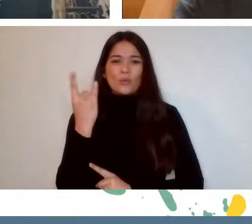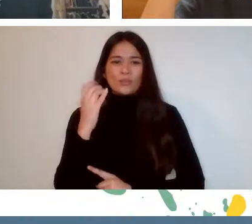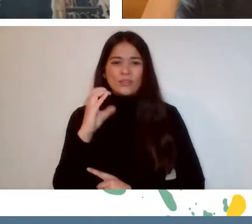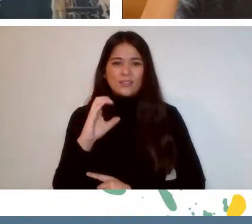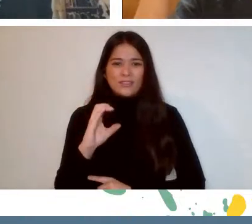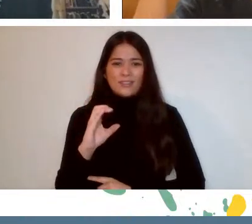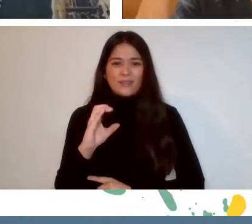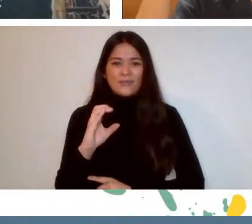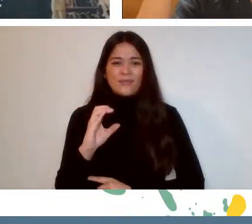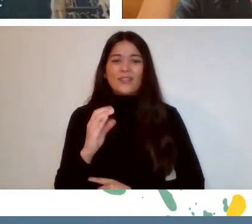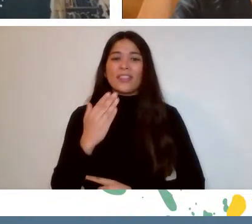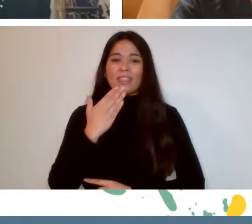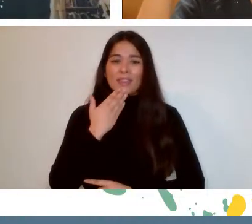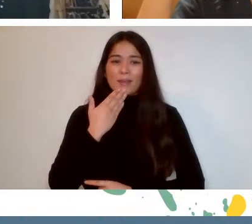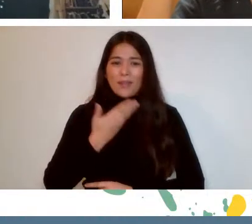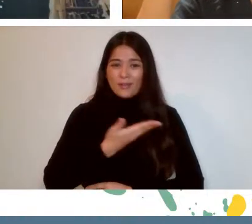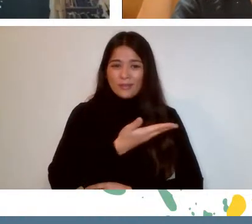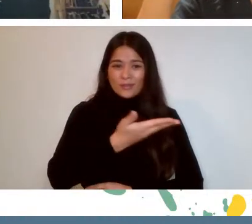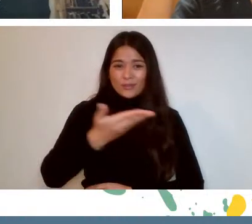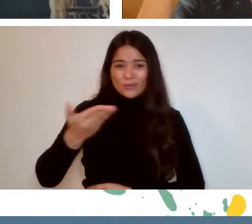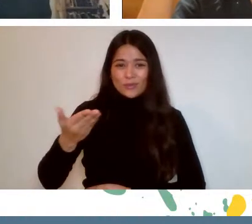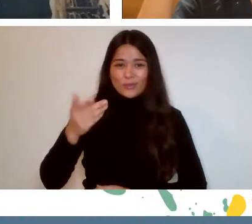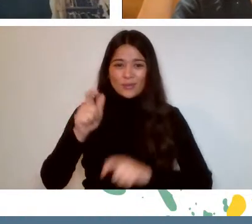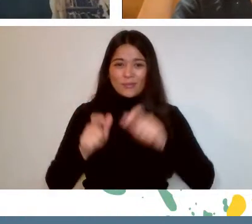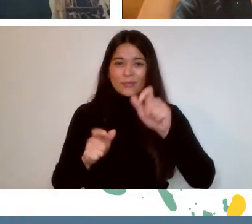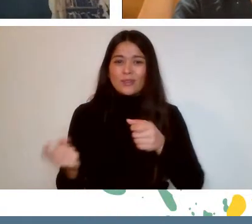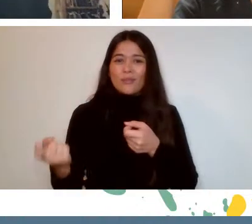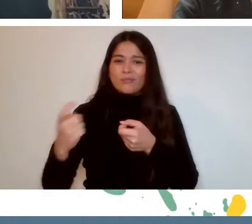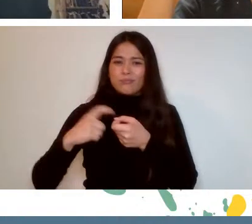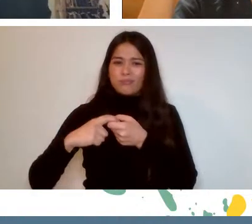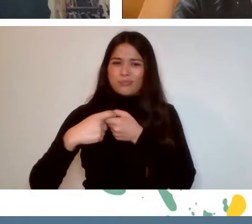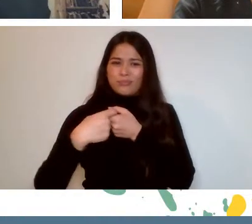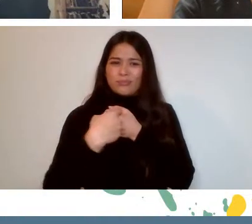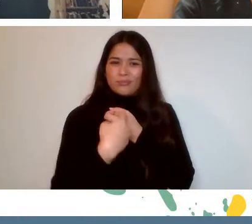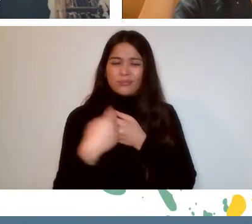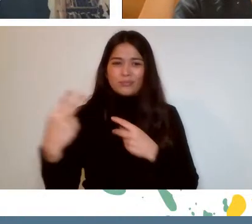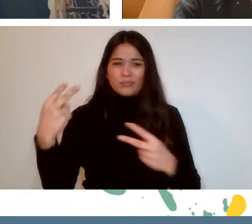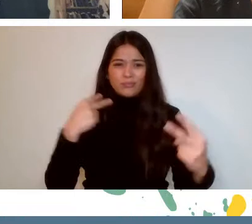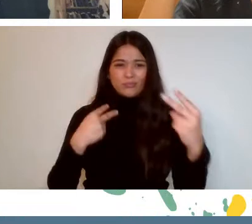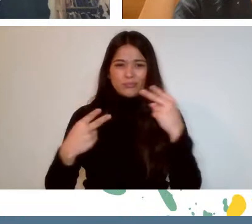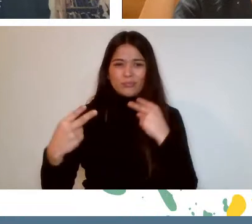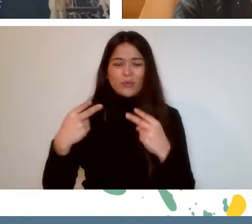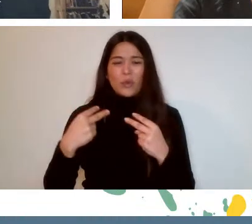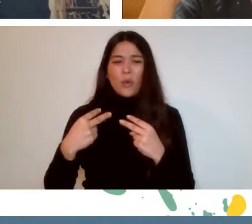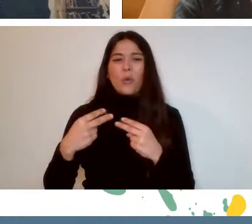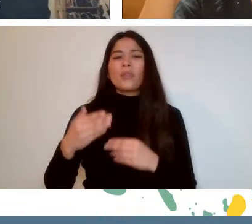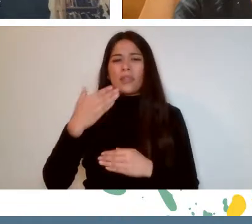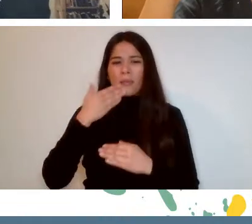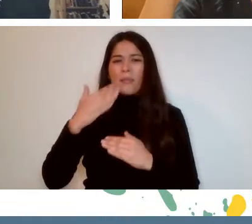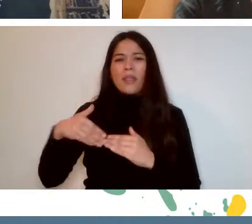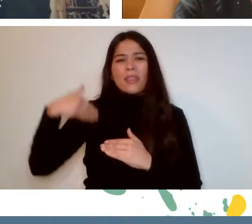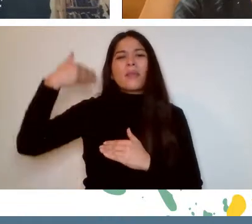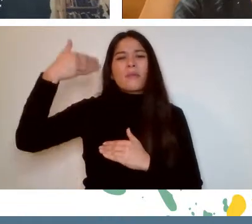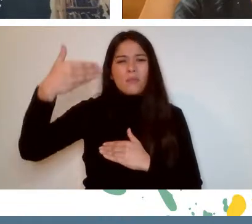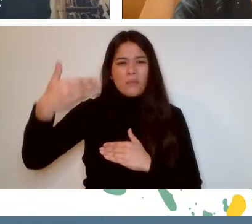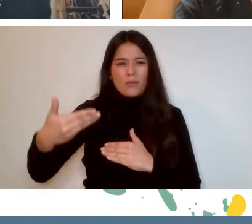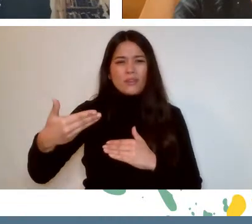and to all those who are online now or who will be online and will later see it immortalized on YouTube,